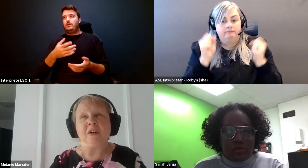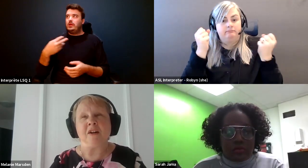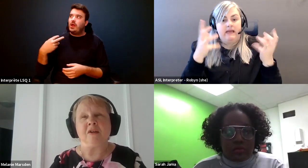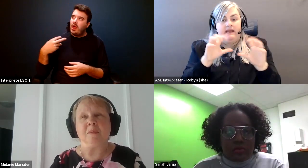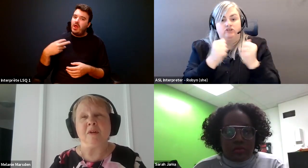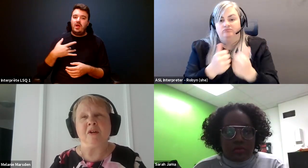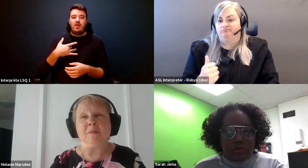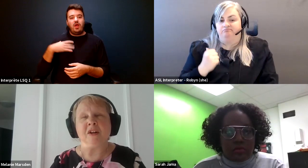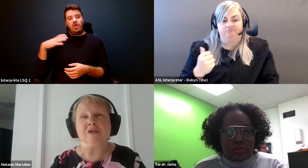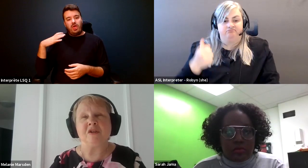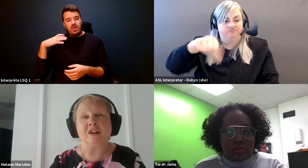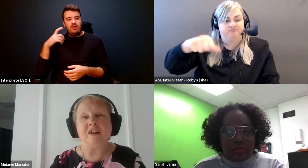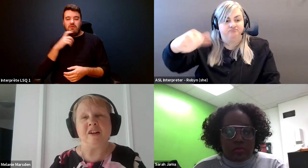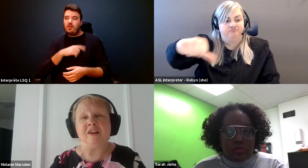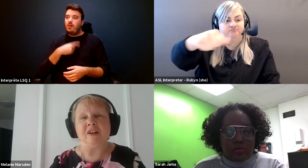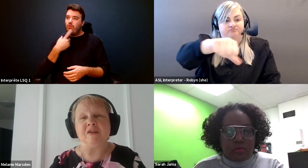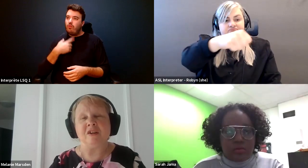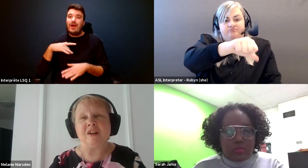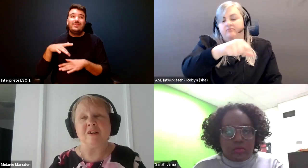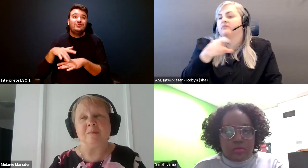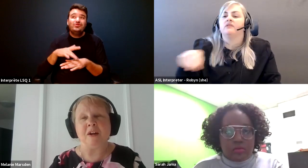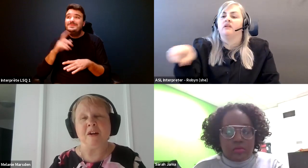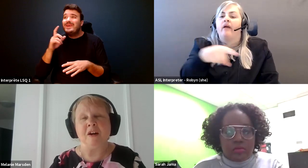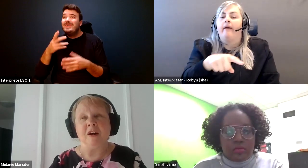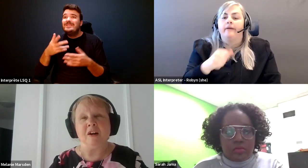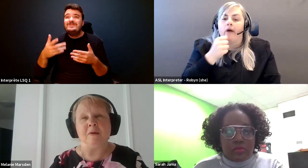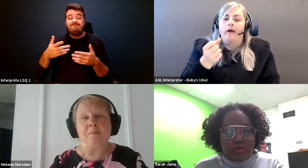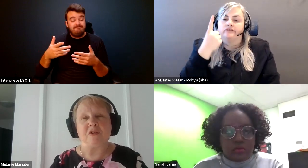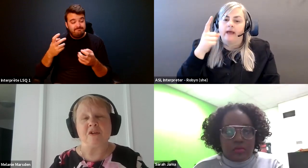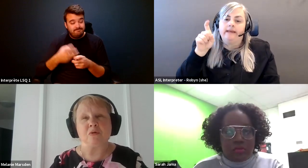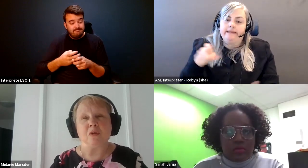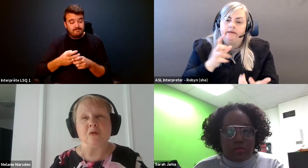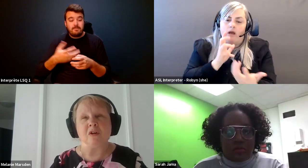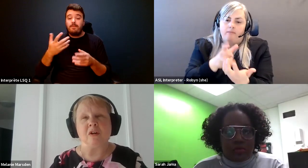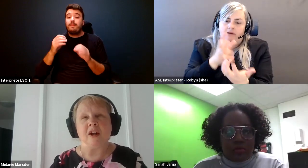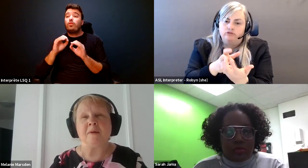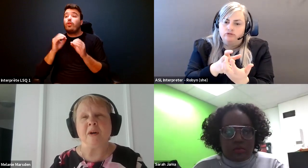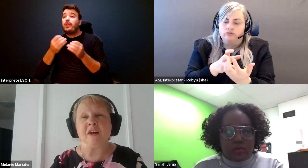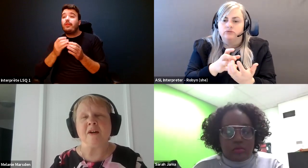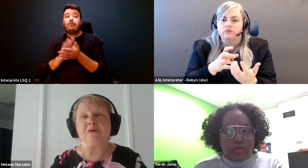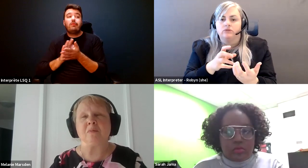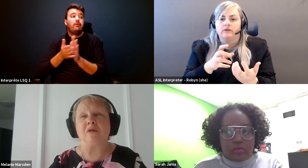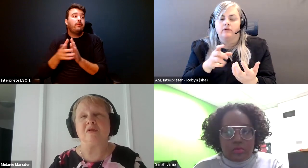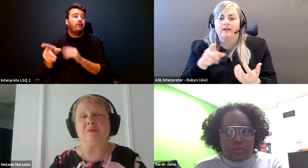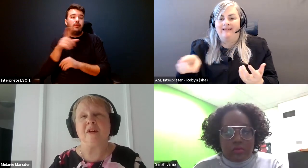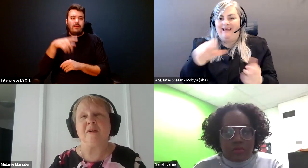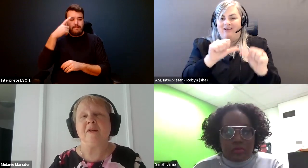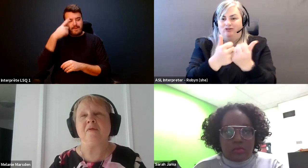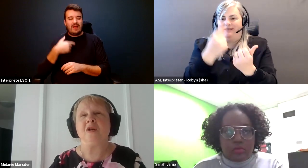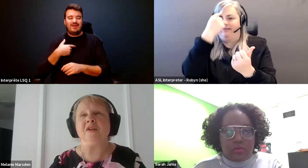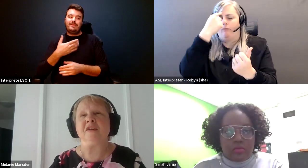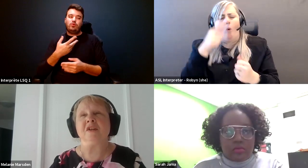Melanie Marsden: that there may be accommodations that I need and they didn't think I could be a social worker like my counterparts right of colleagues.